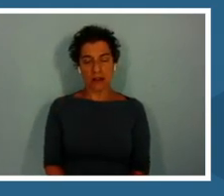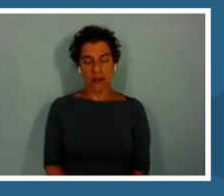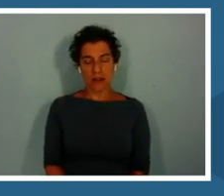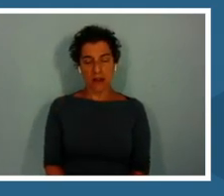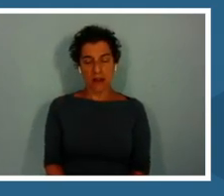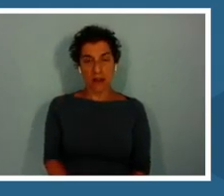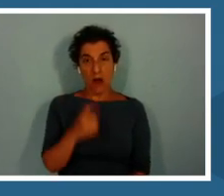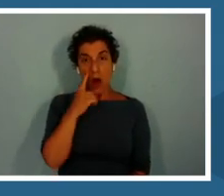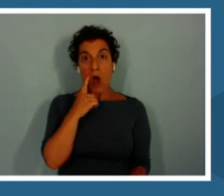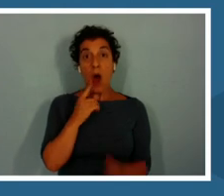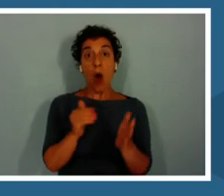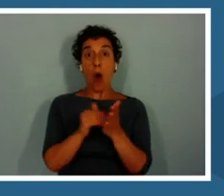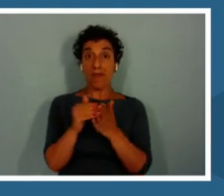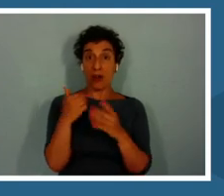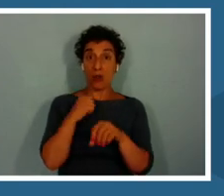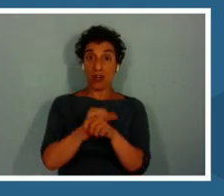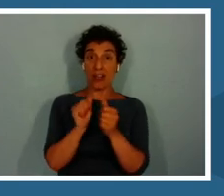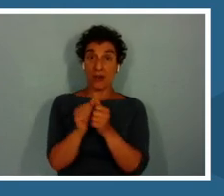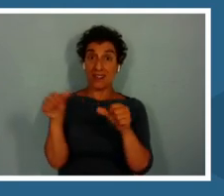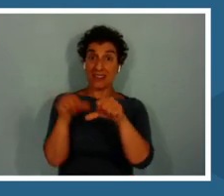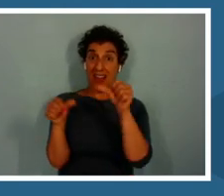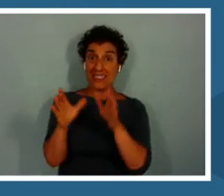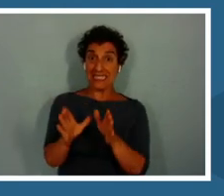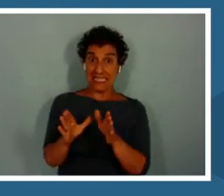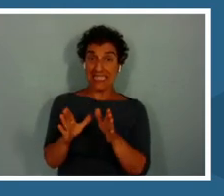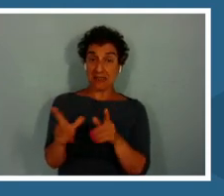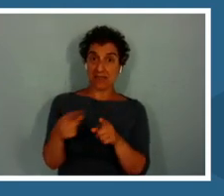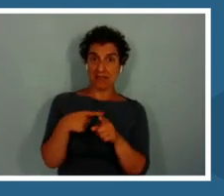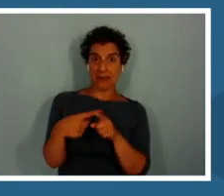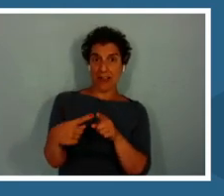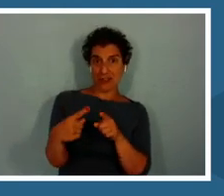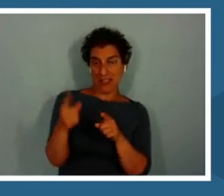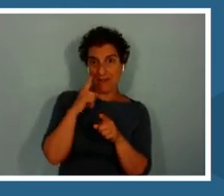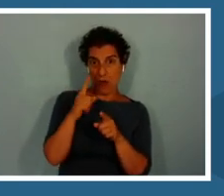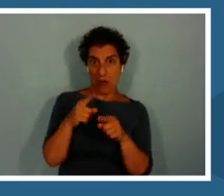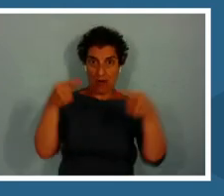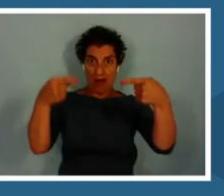Often when I am working with scientists, especially for aligning it to fourth and fifth grade